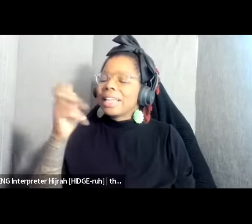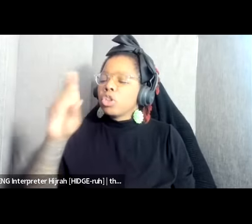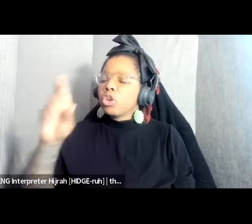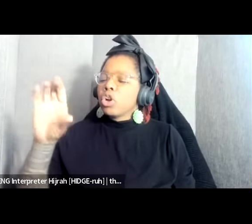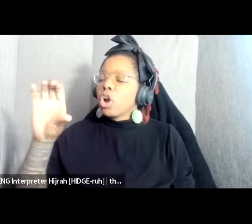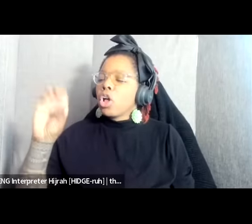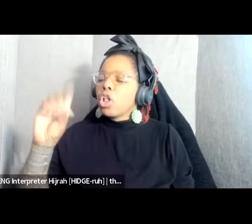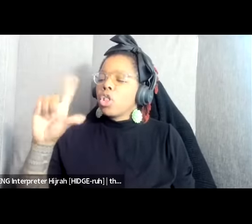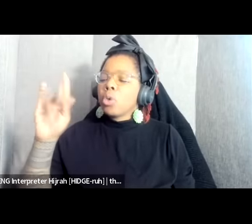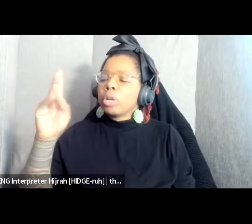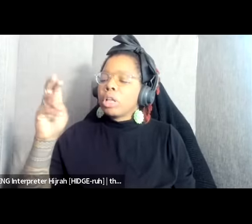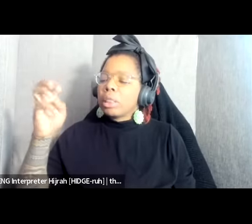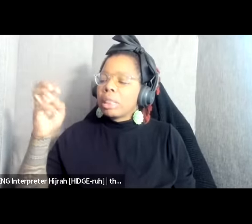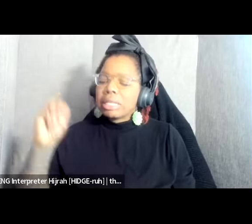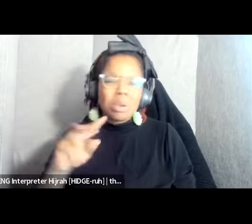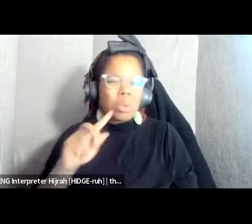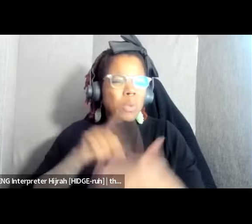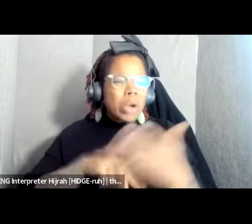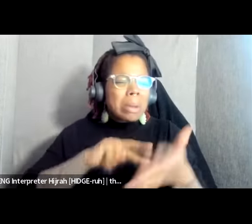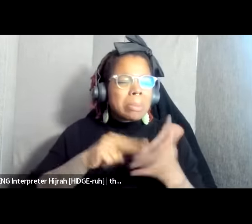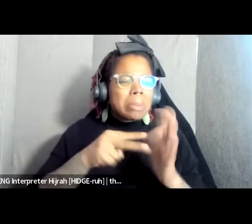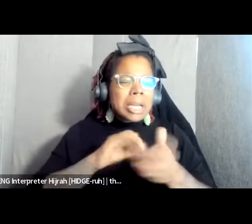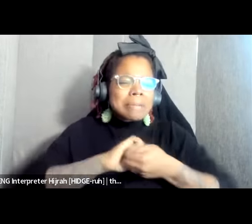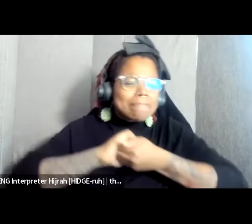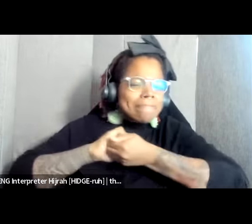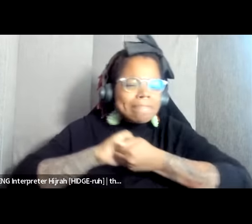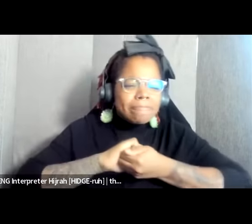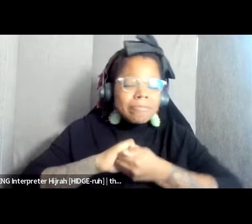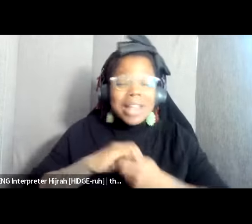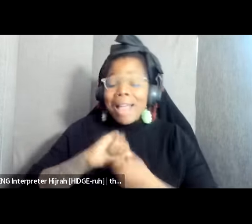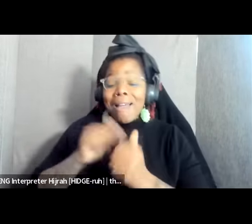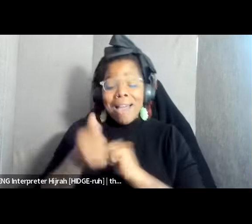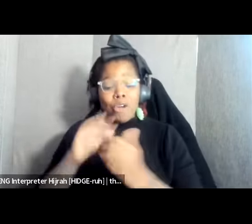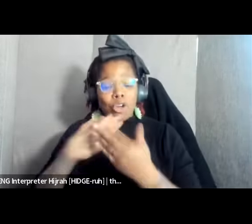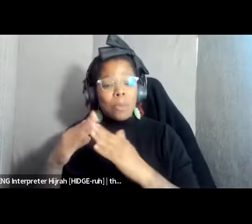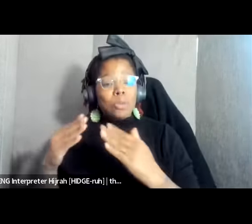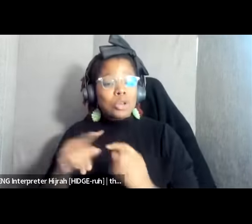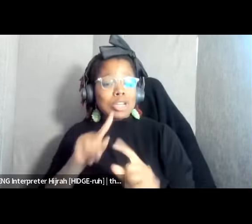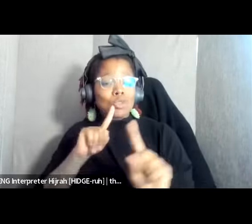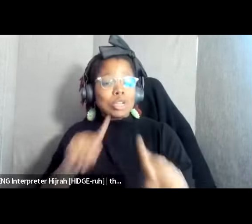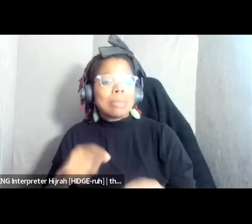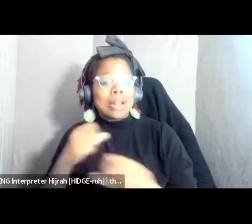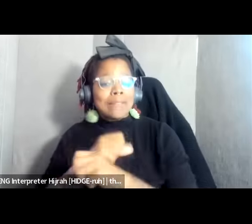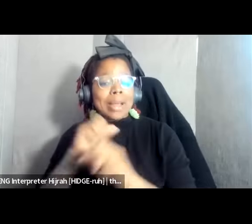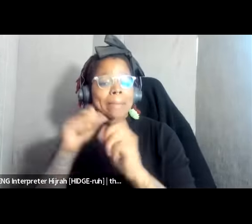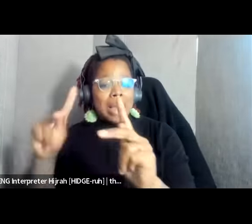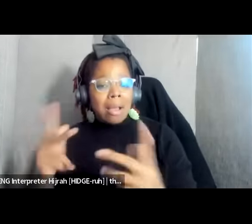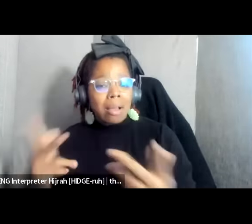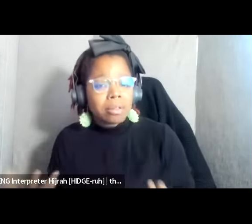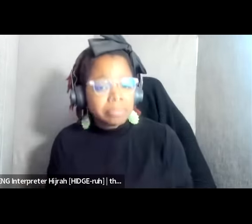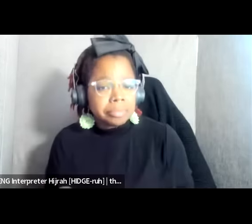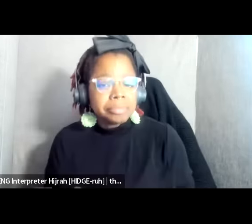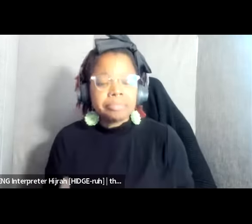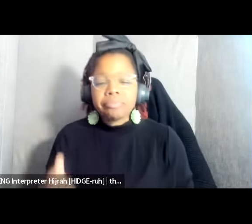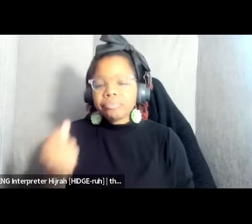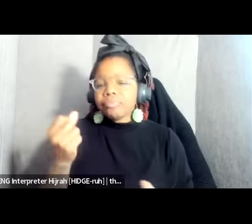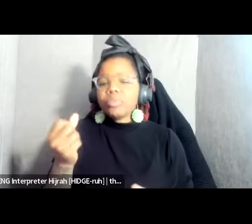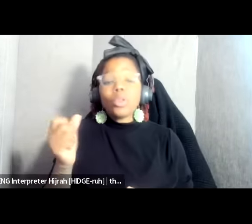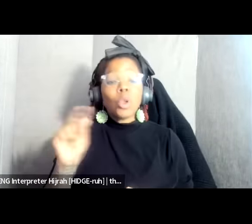and how community are responding and fighting back wherever there is uh resistance our people are on